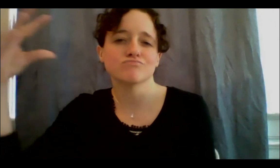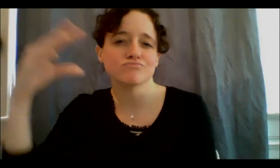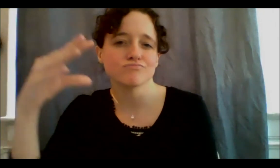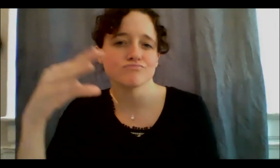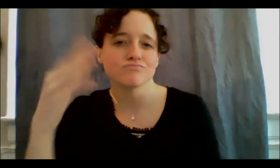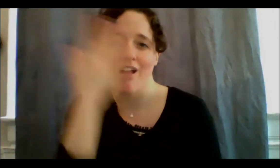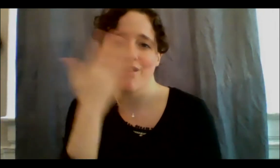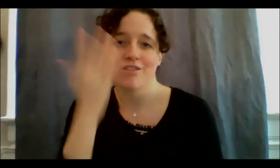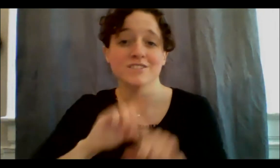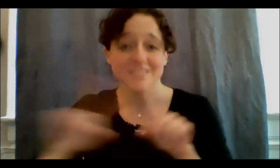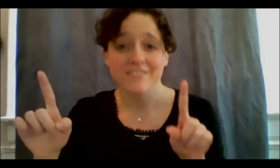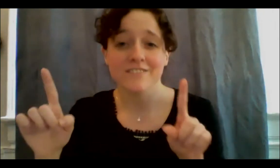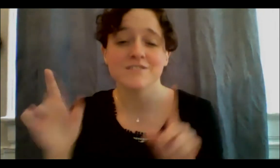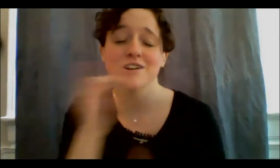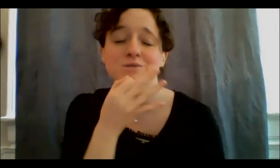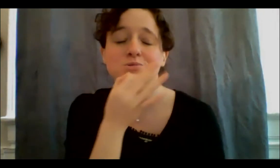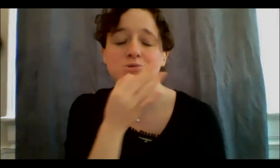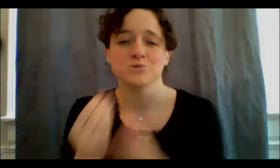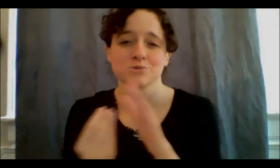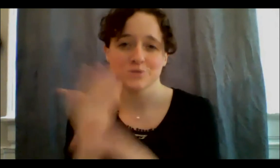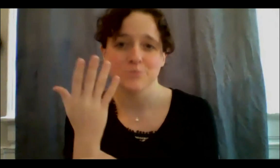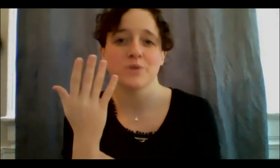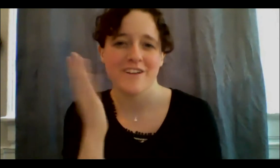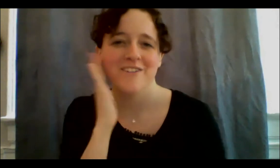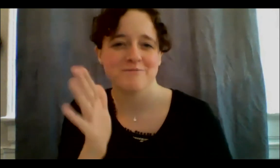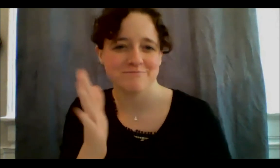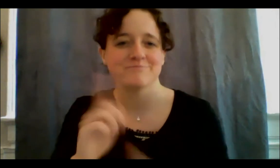forward to those warm summer nights sitting out on the balcony and just sort